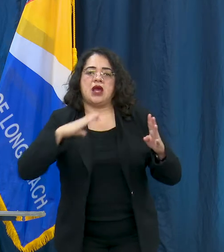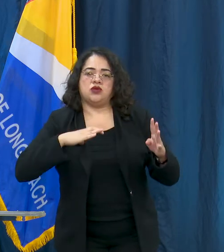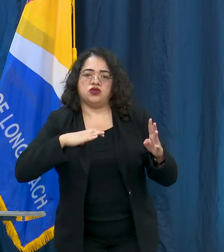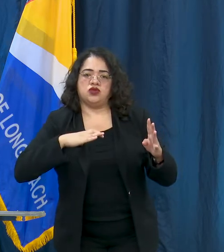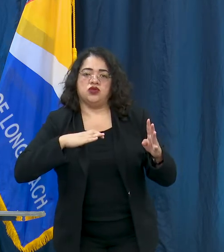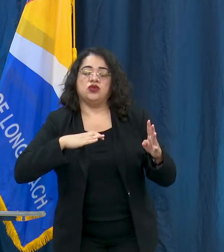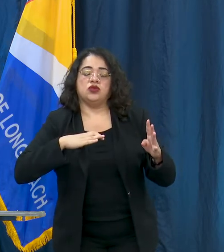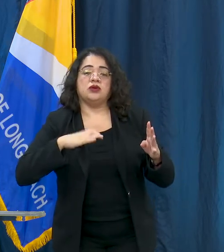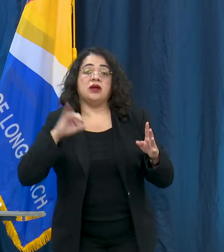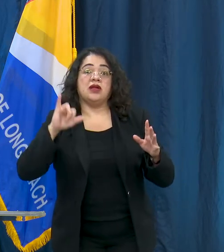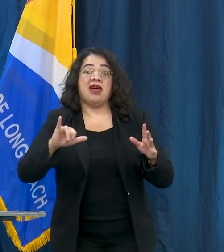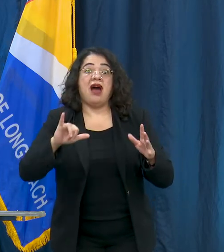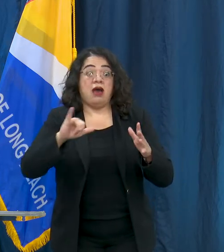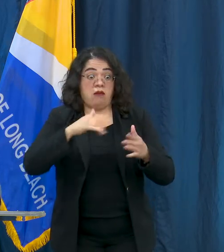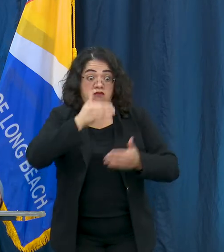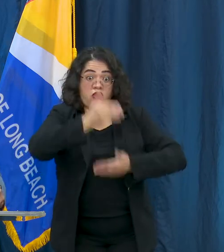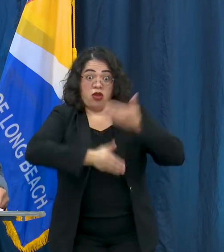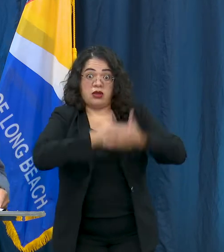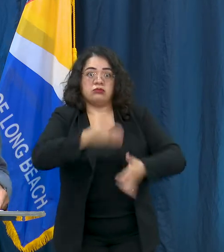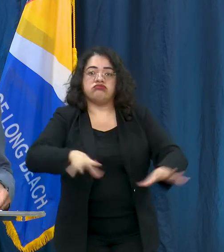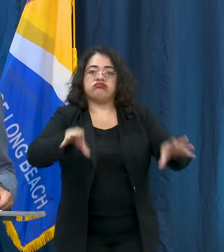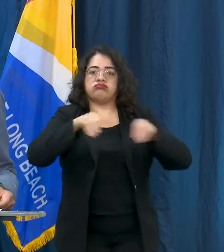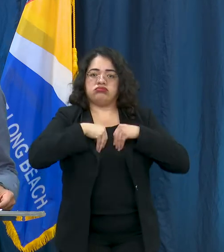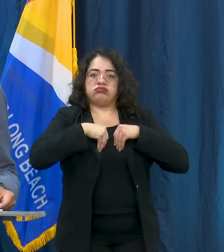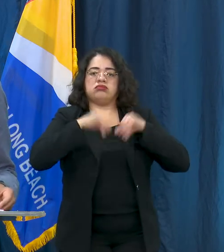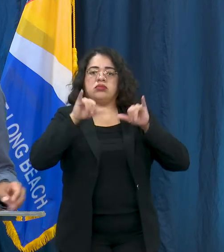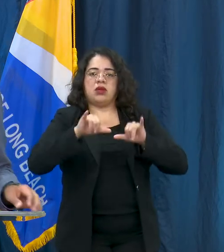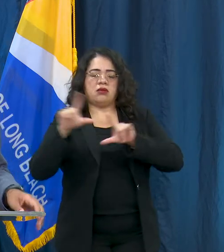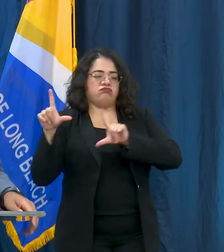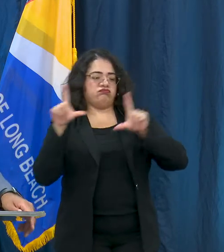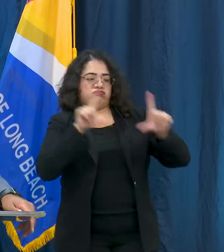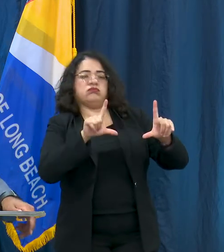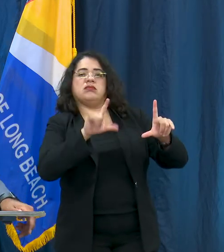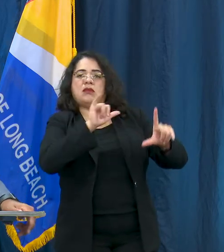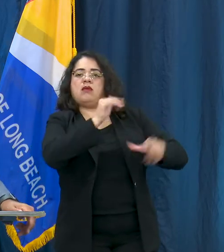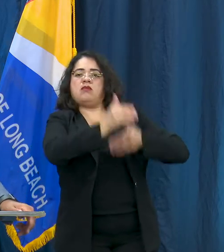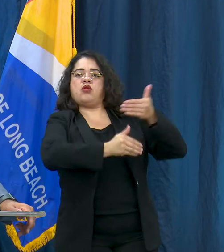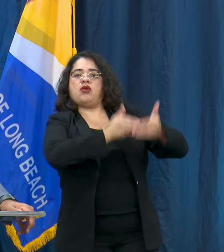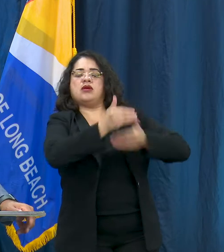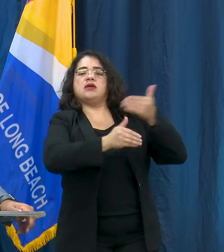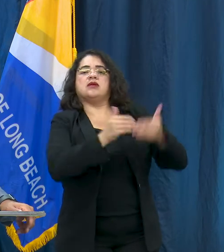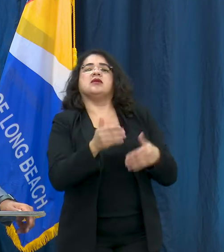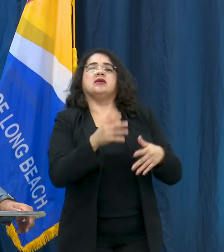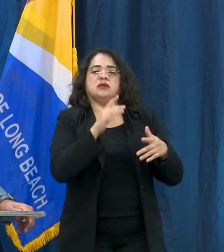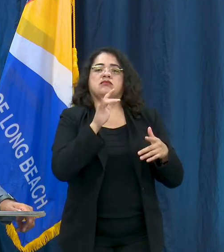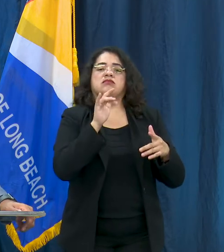and now the listening sessions begin this week. We encourage folks that want